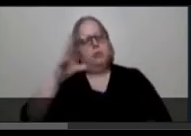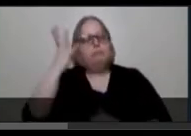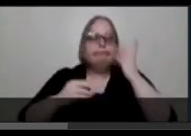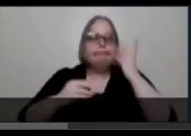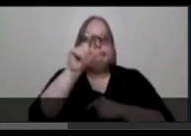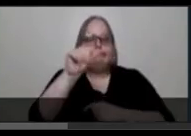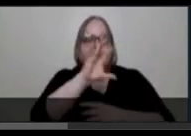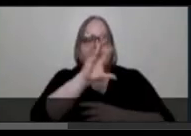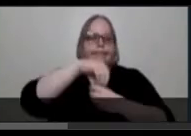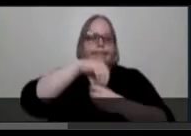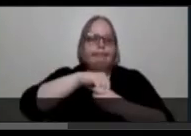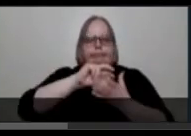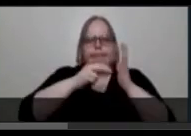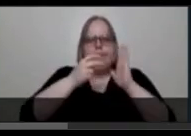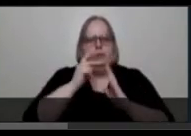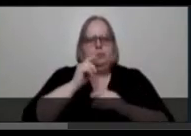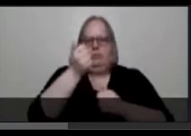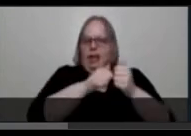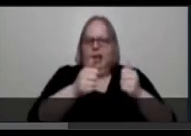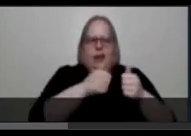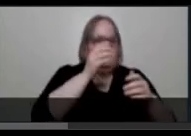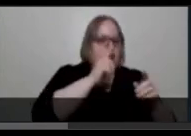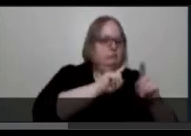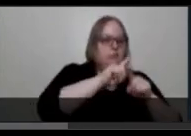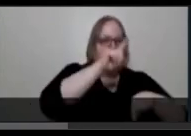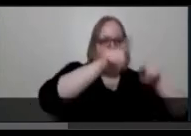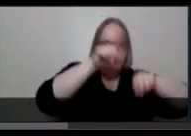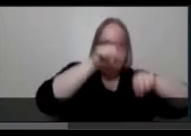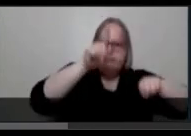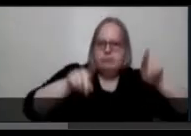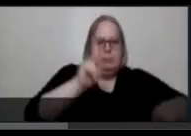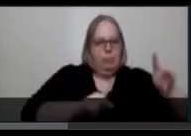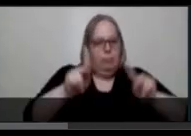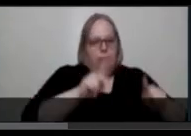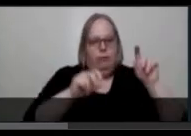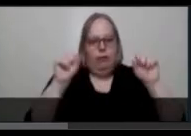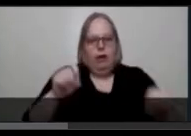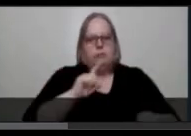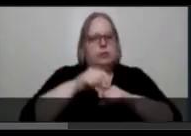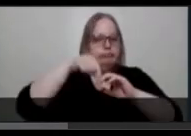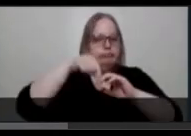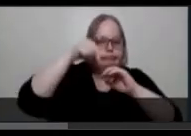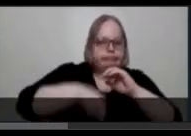within any and all walks of life, with deeply felt connections to all communities impacted by